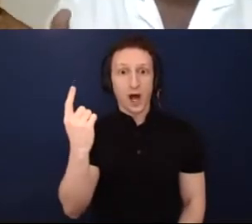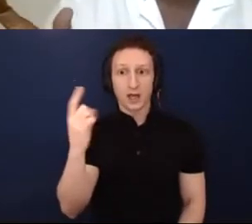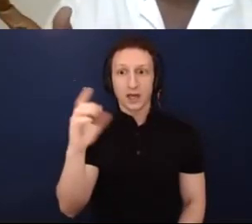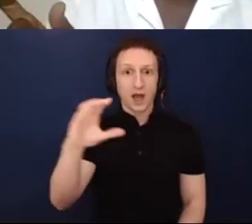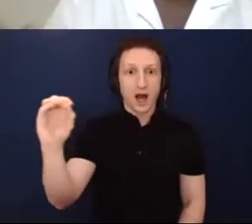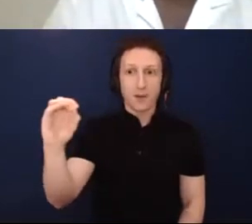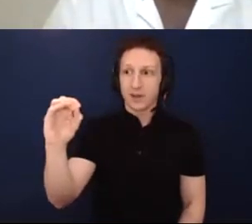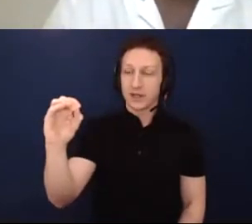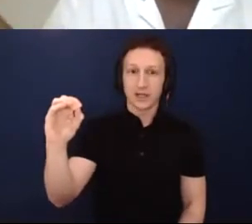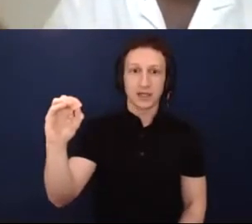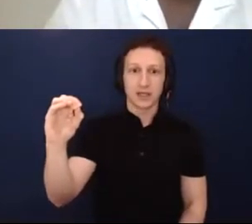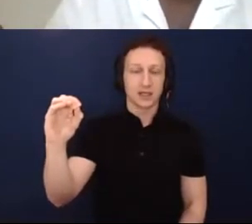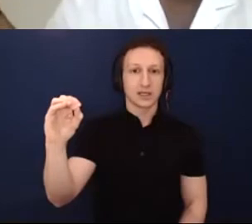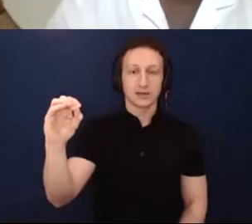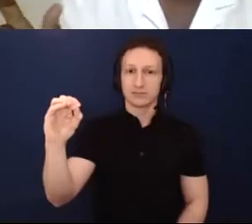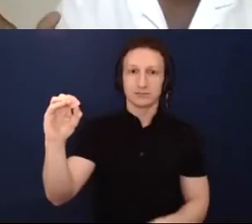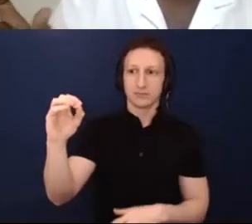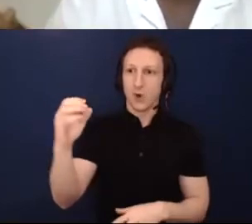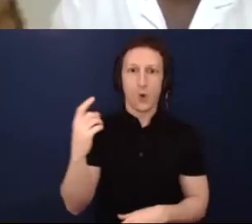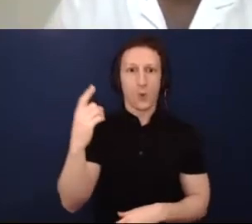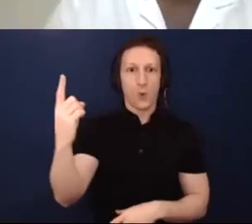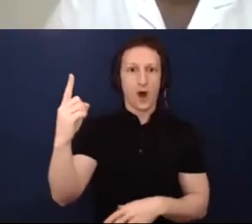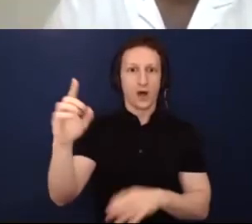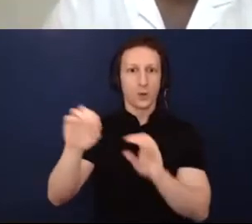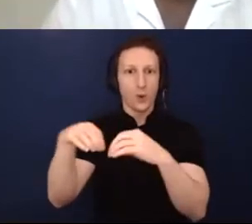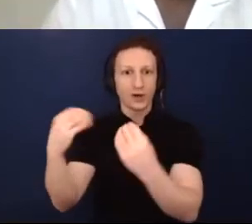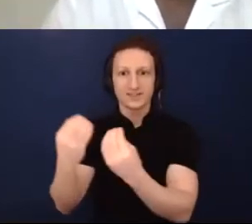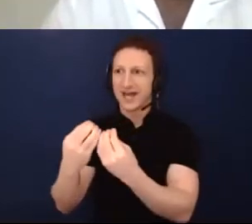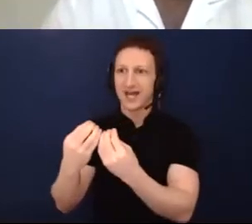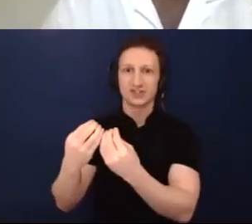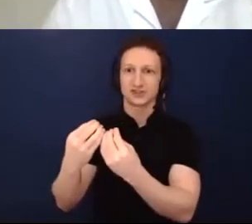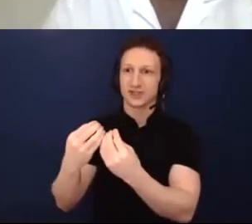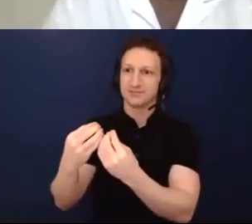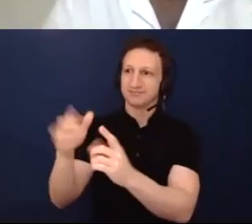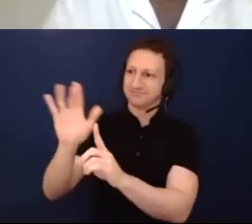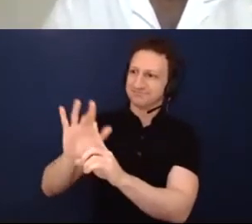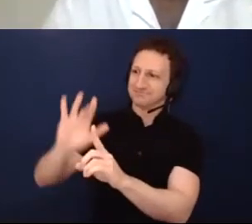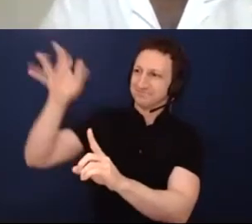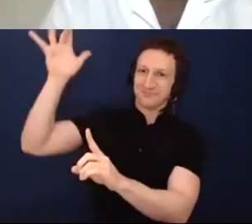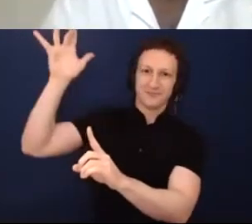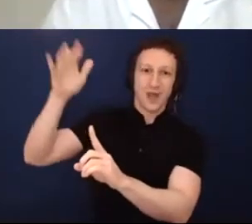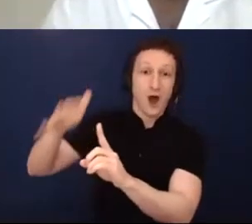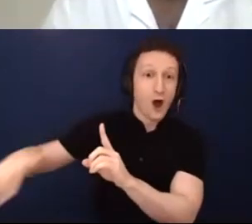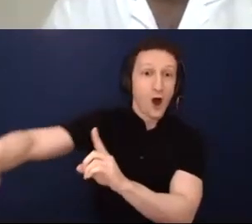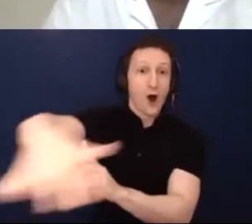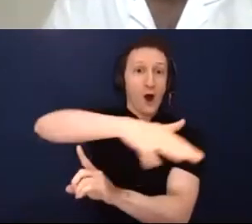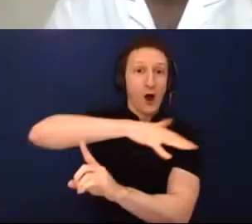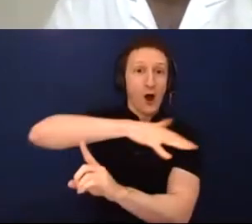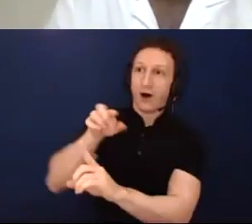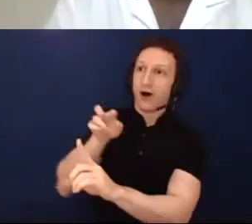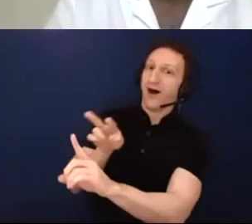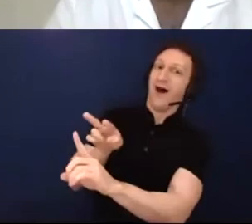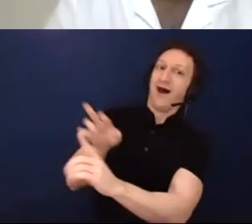organization or institution can do the same thing and call it equitable